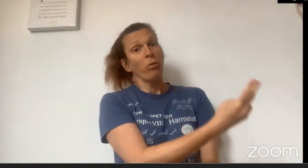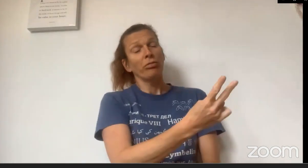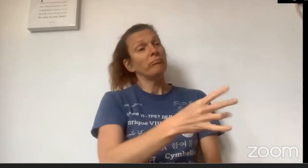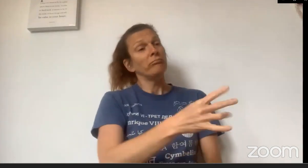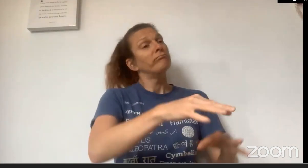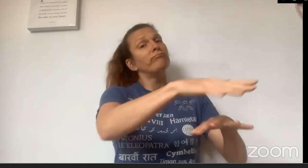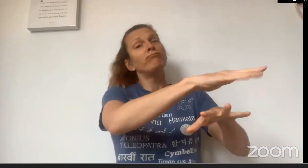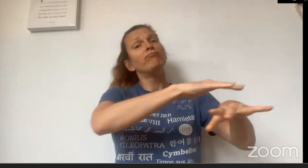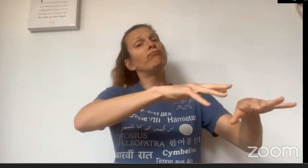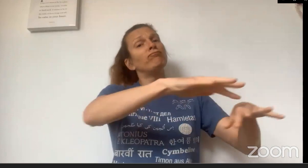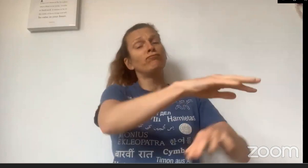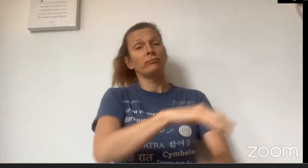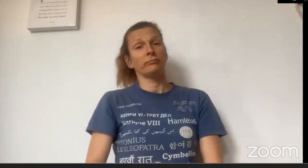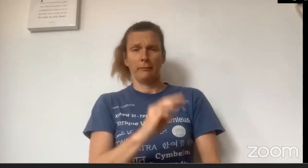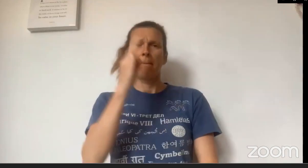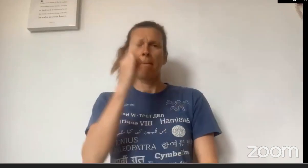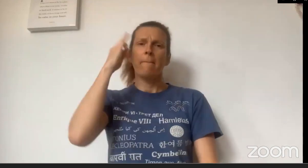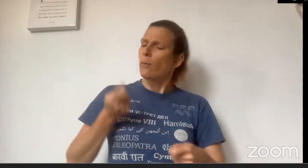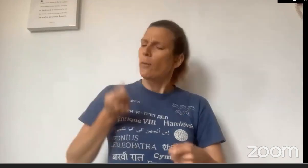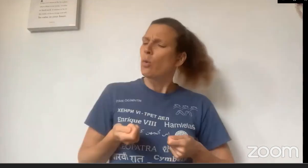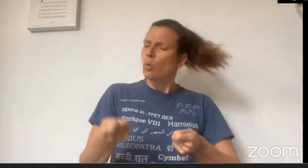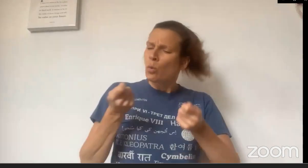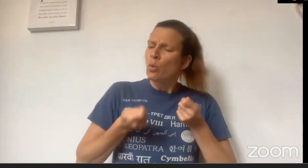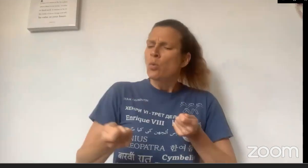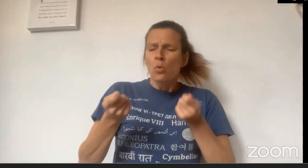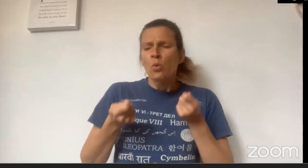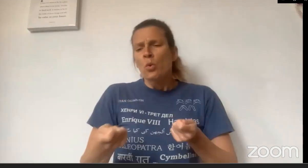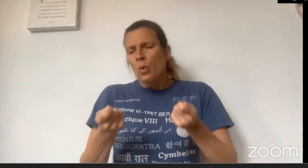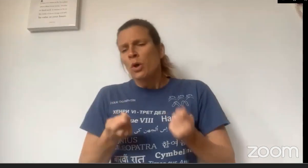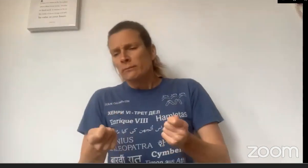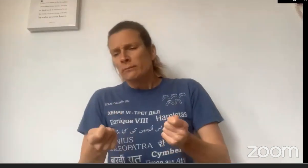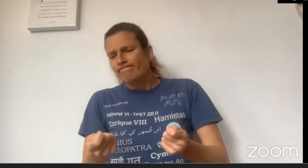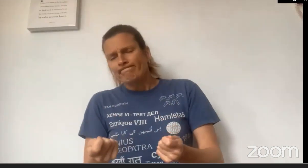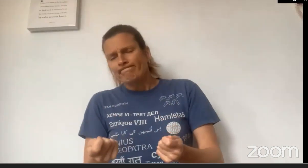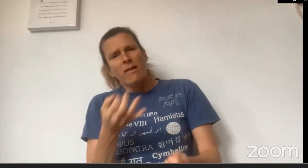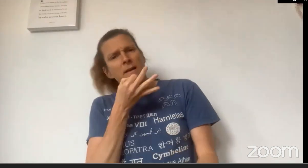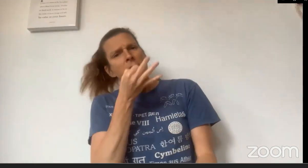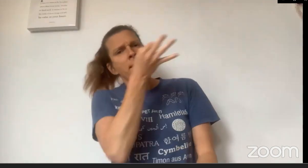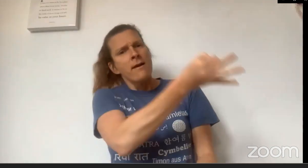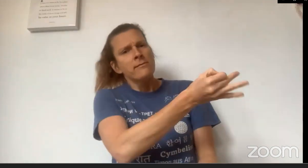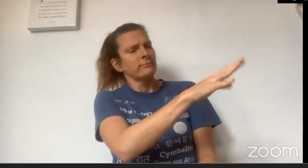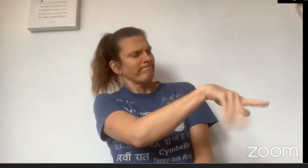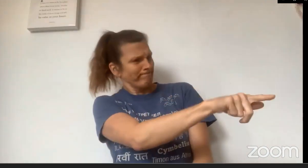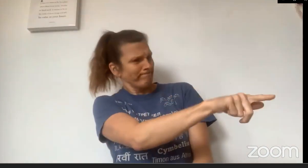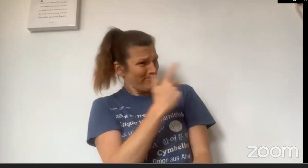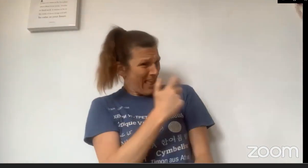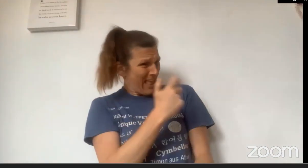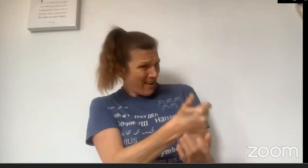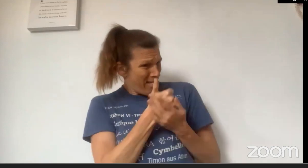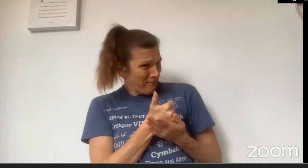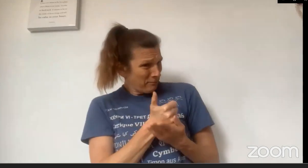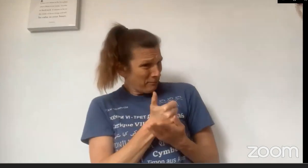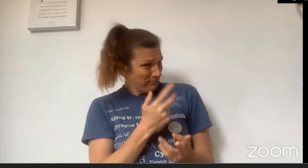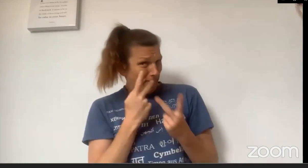Now, her mum was cooking one day when she asked Little Red Riding Hood,